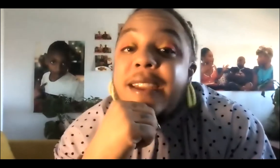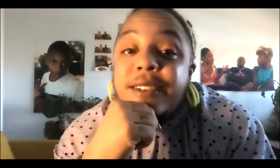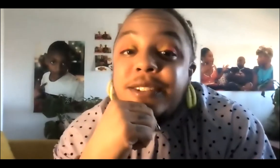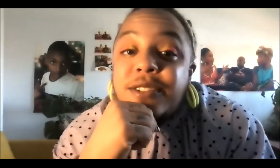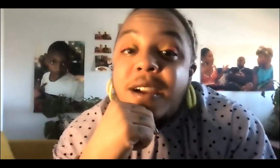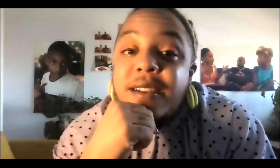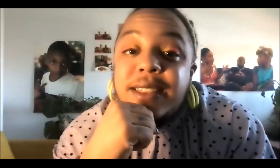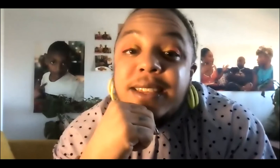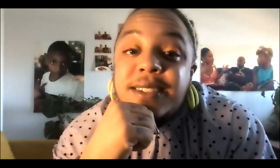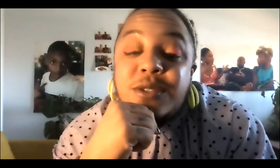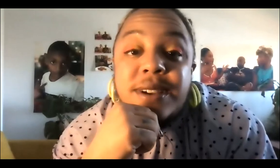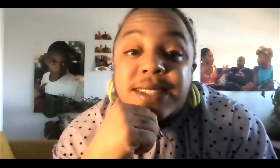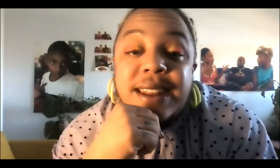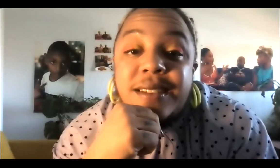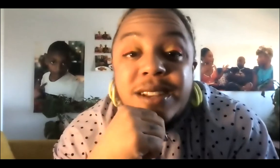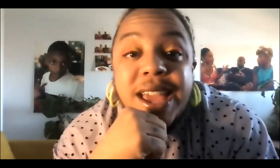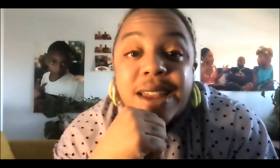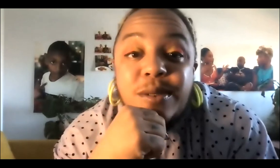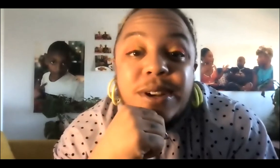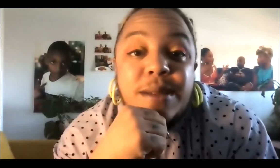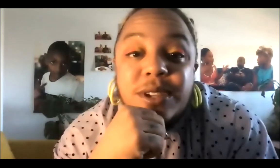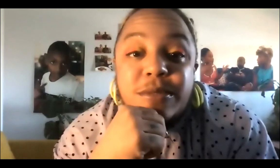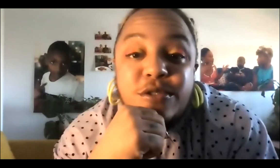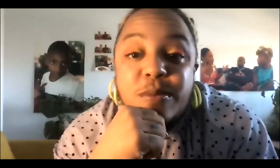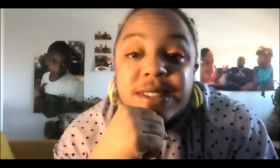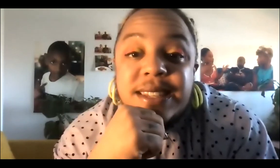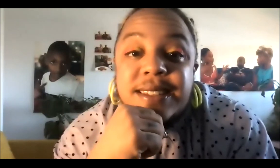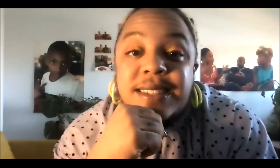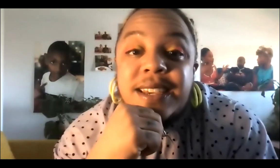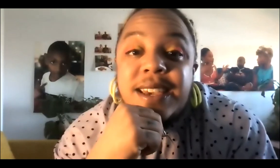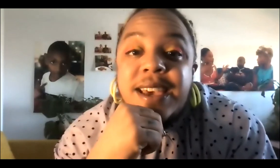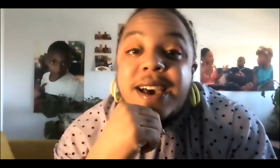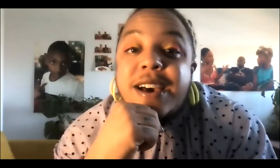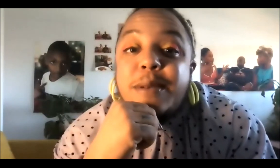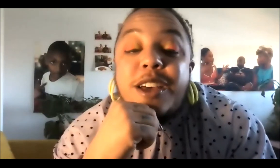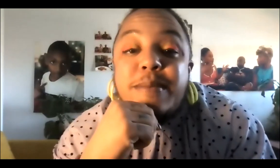characters are in these stories that I create when I'm doing performances.